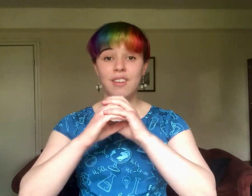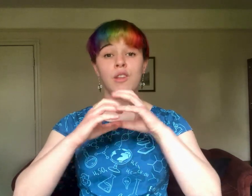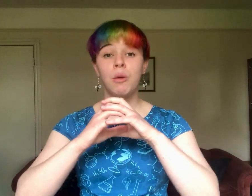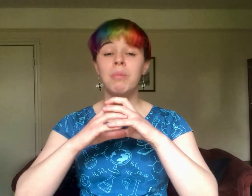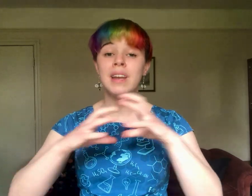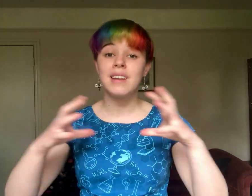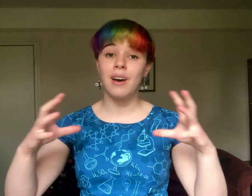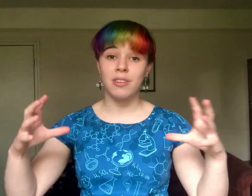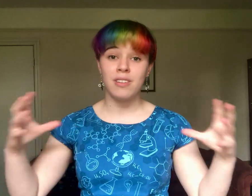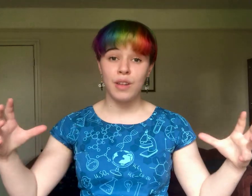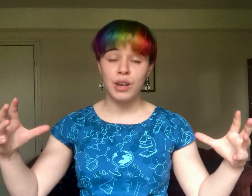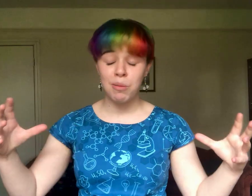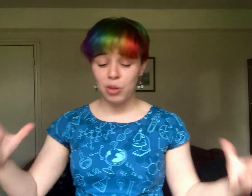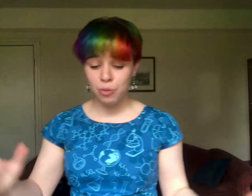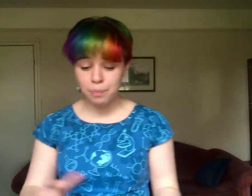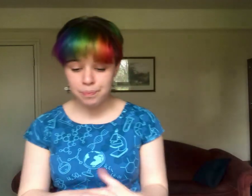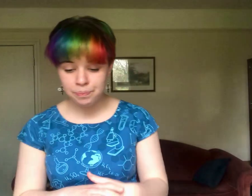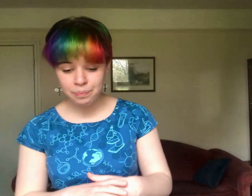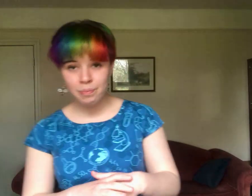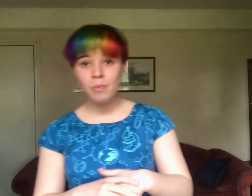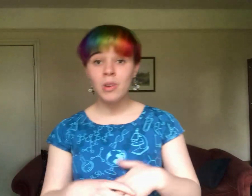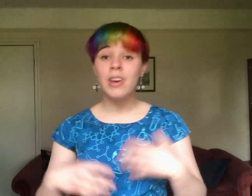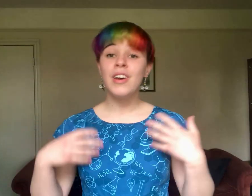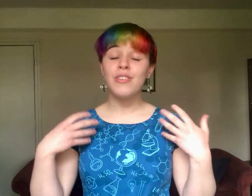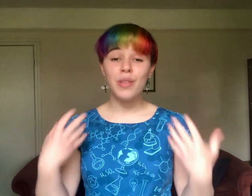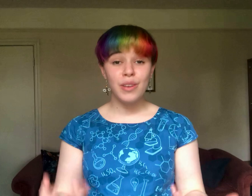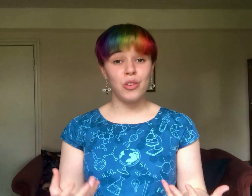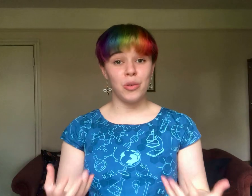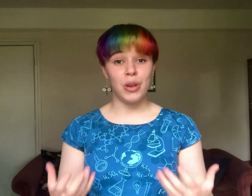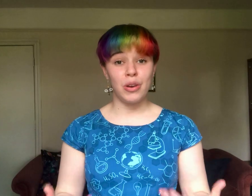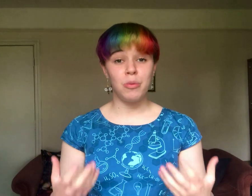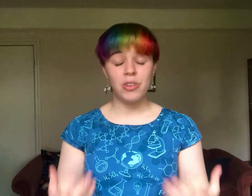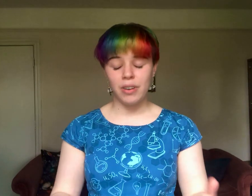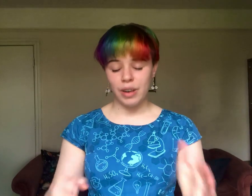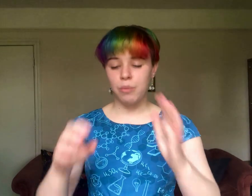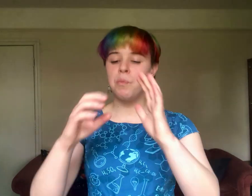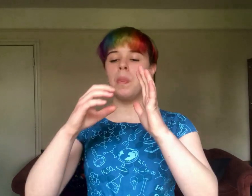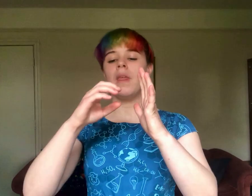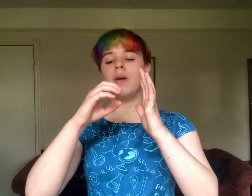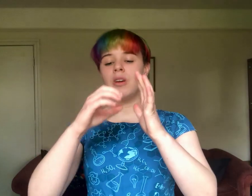so they don't bleed out until they're neighbours. So this is what I'm going to be doing. I'm going